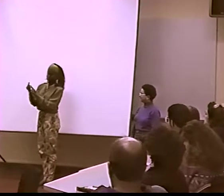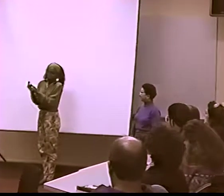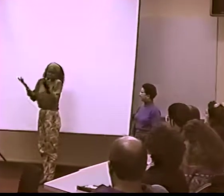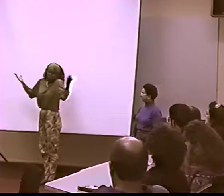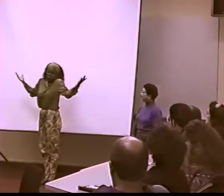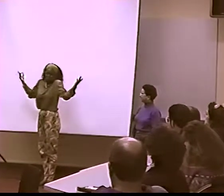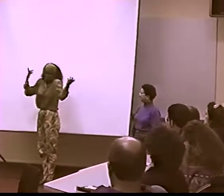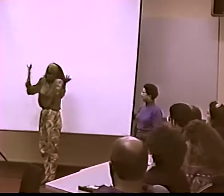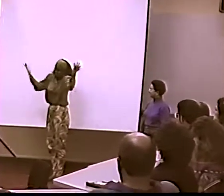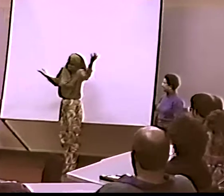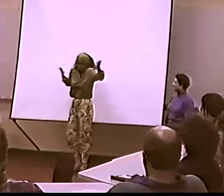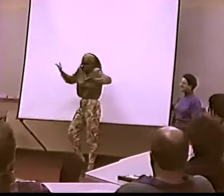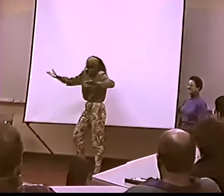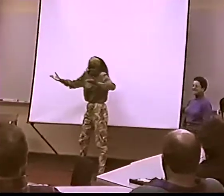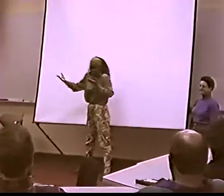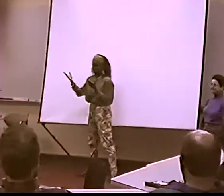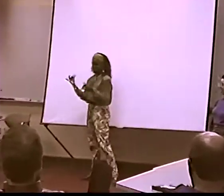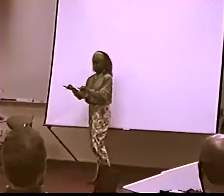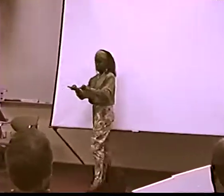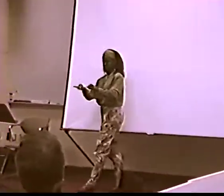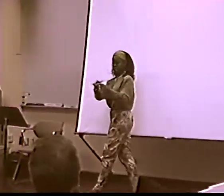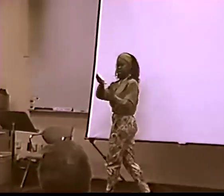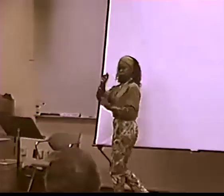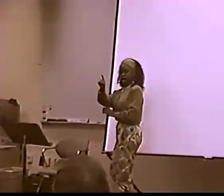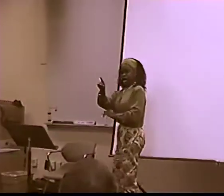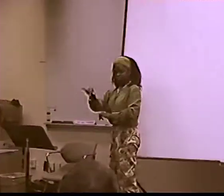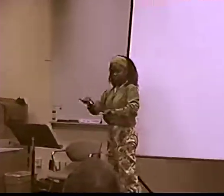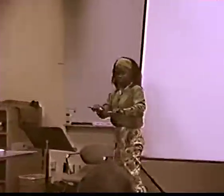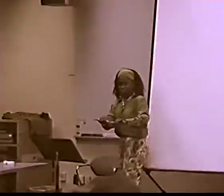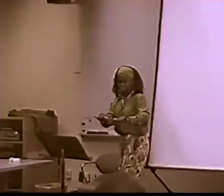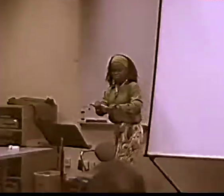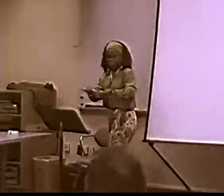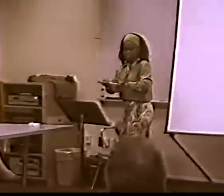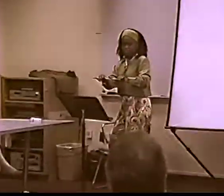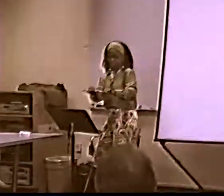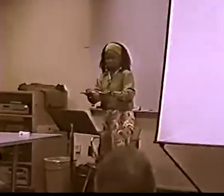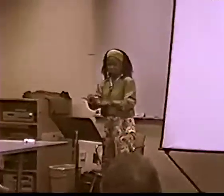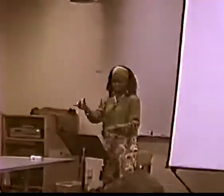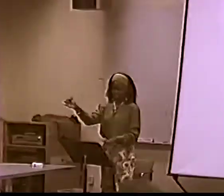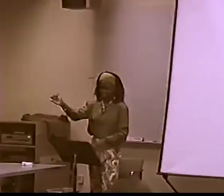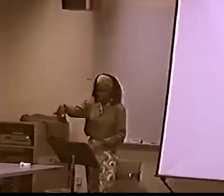IT MEANS, "OH..." YOU KNOW, LIKE, "YOUR CLOTHES ARE BAD."